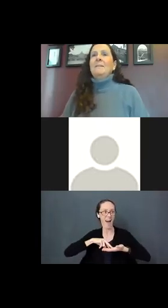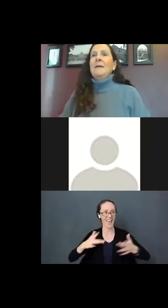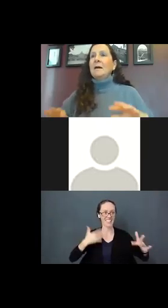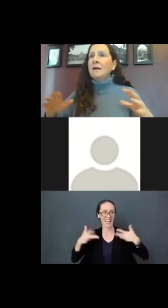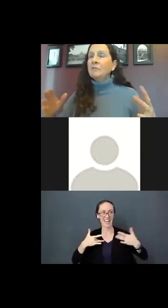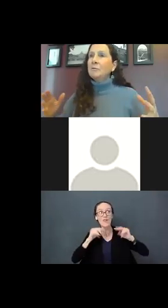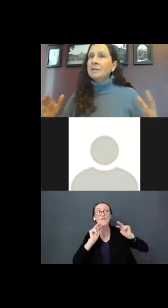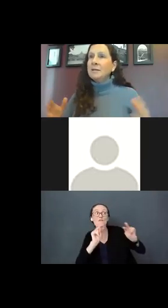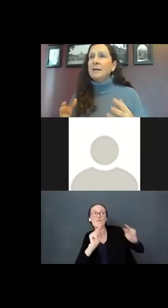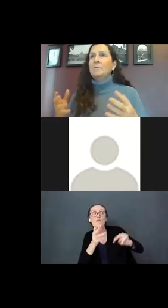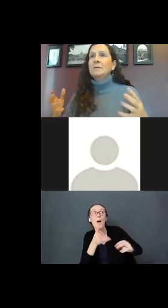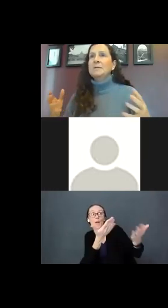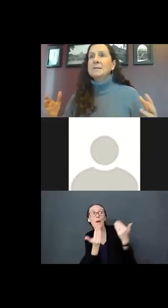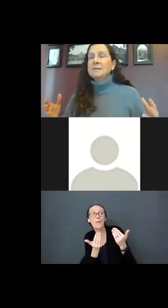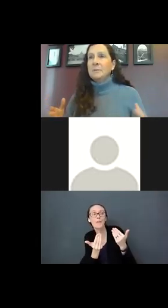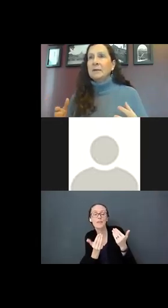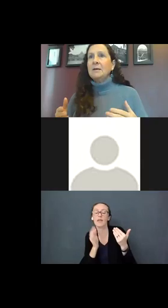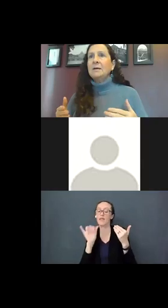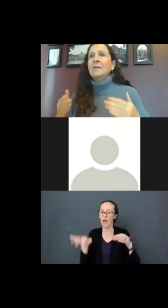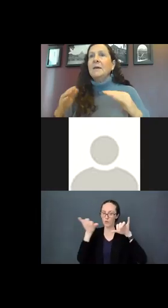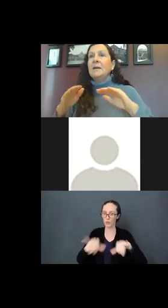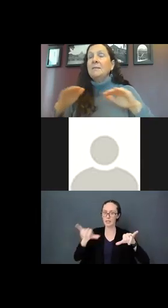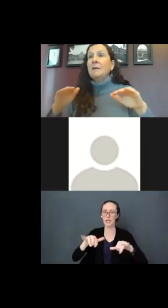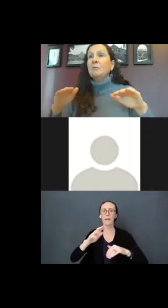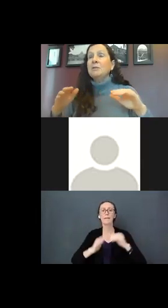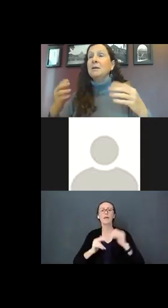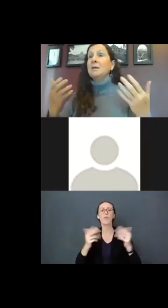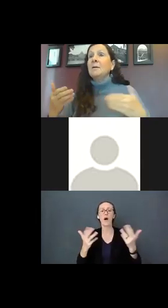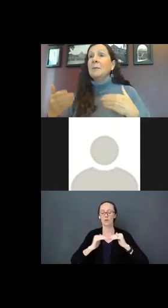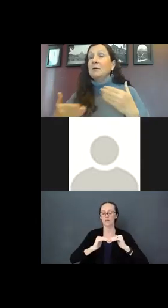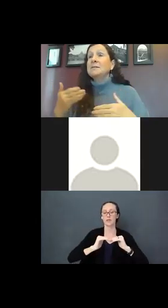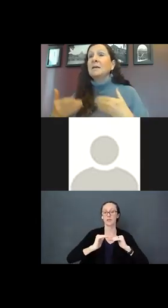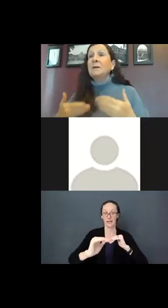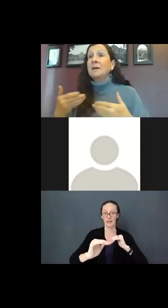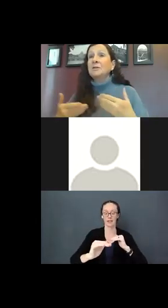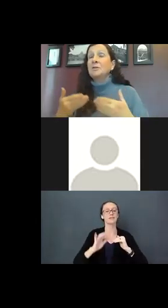That kind of routine builds stability and in the that routine parents can begin to